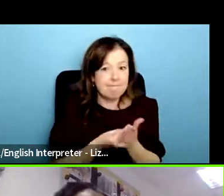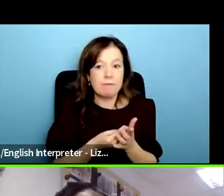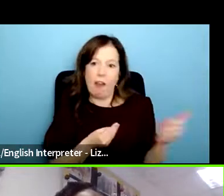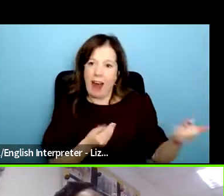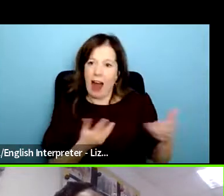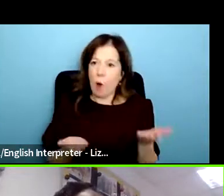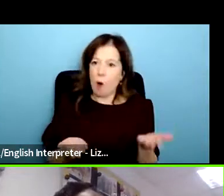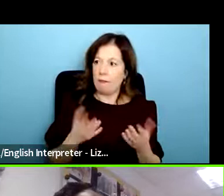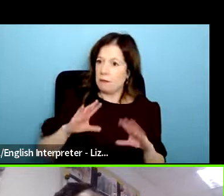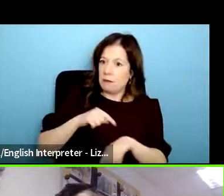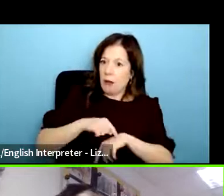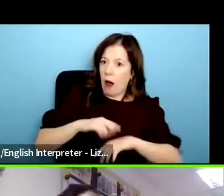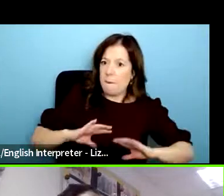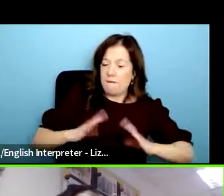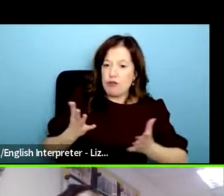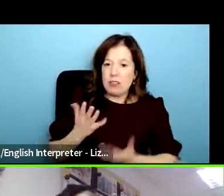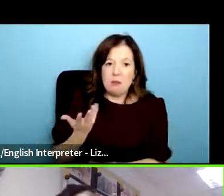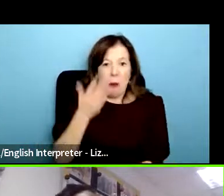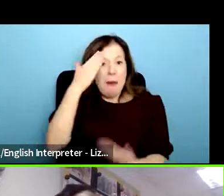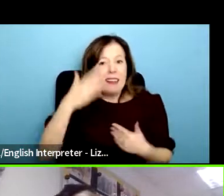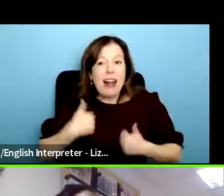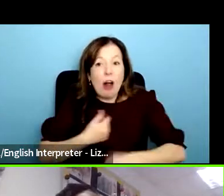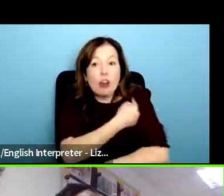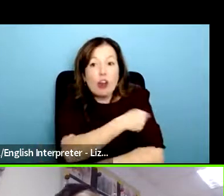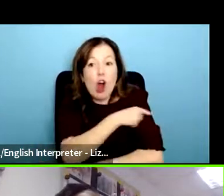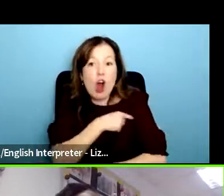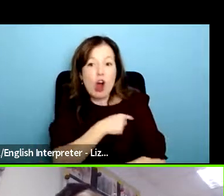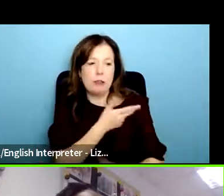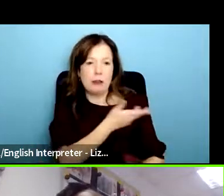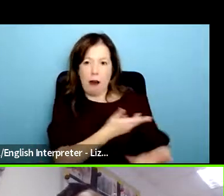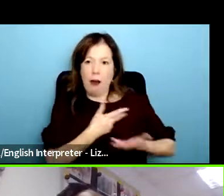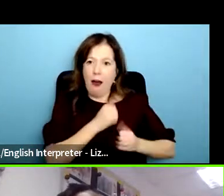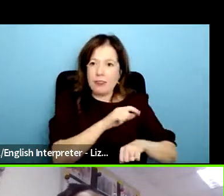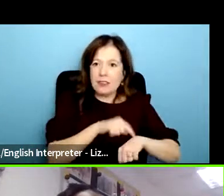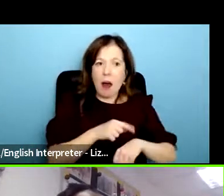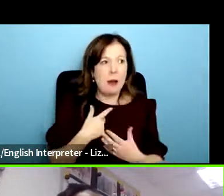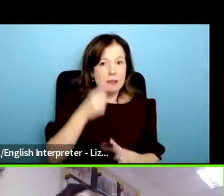got mental health nurses who just put in their time we've got doctors psychologists who we know